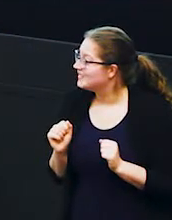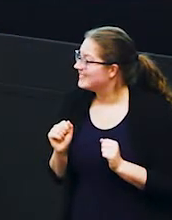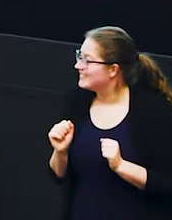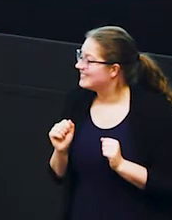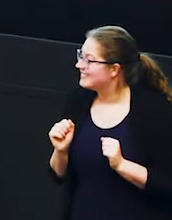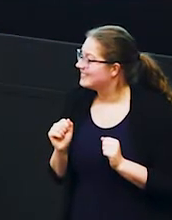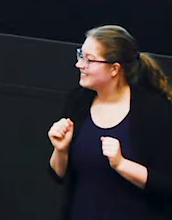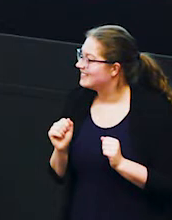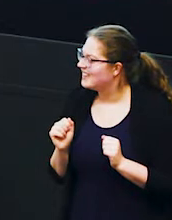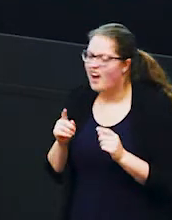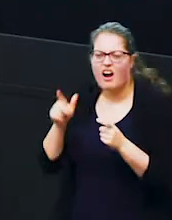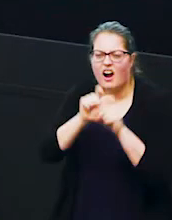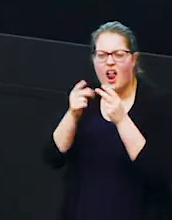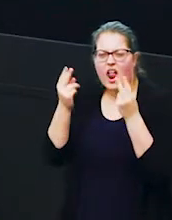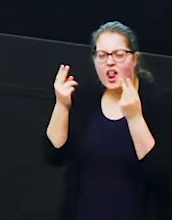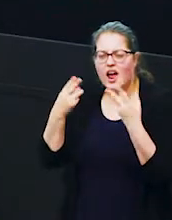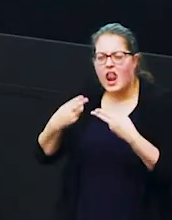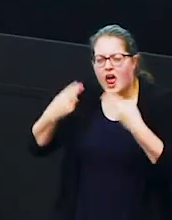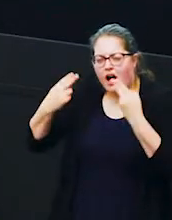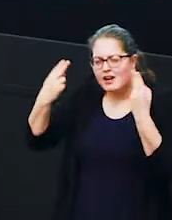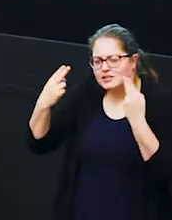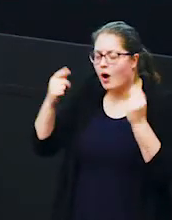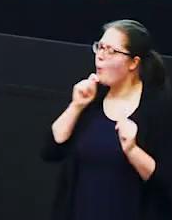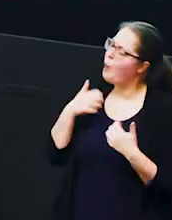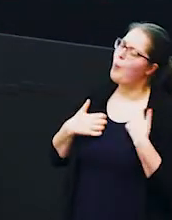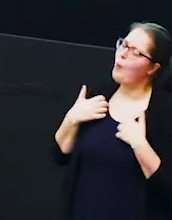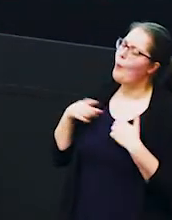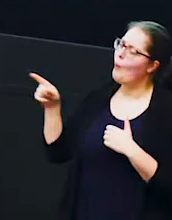it's lighter lighter okay interesting anyone else at the back